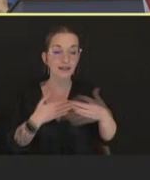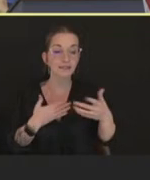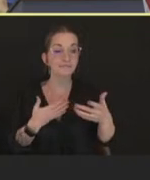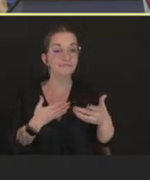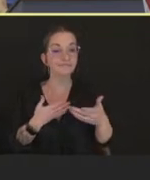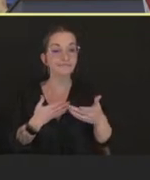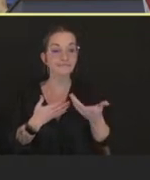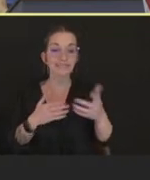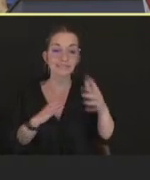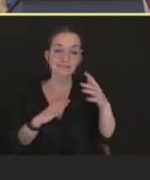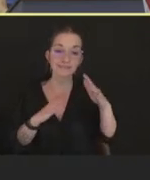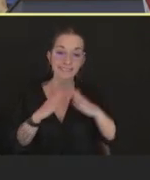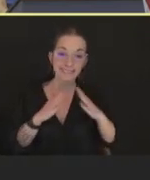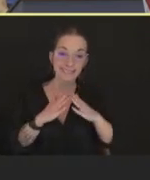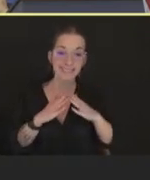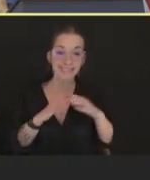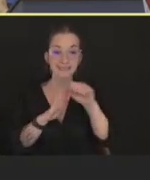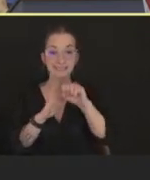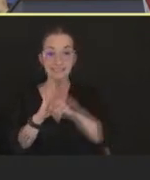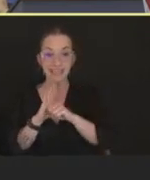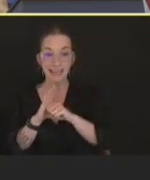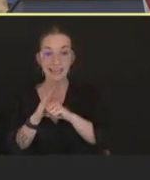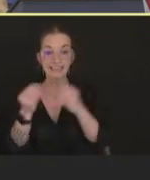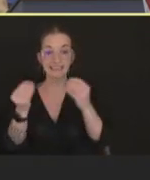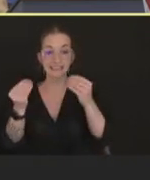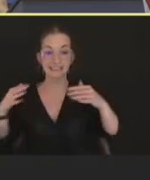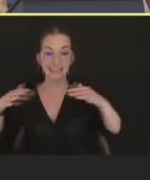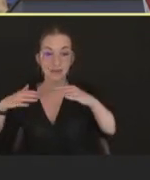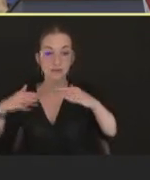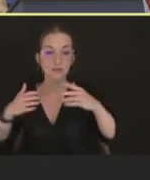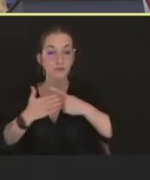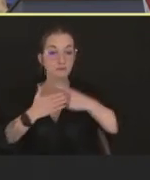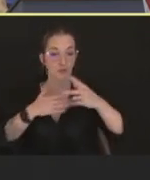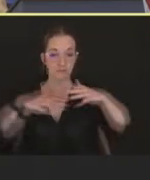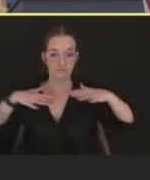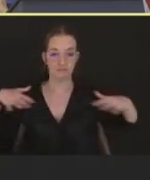as well as our federal partners who really the boots on the ground in standing up a